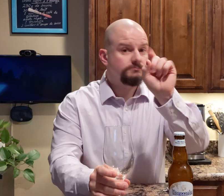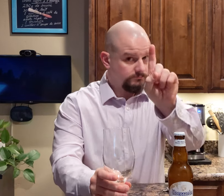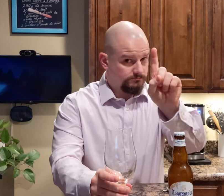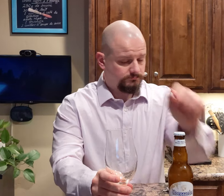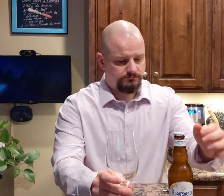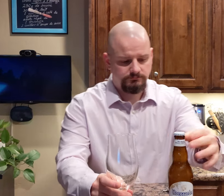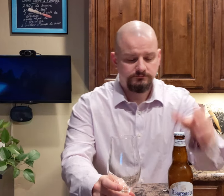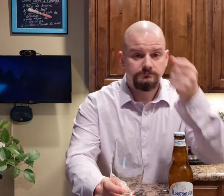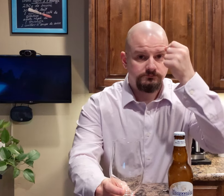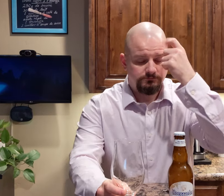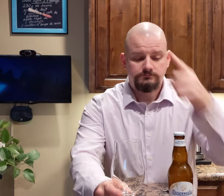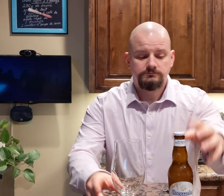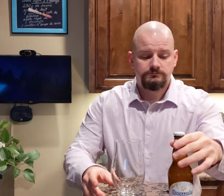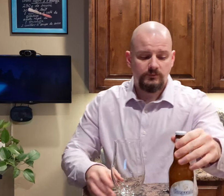Oh, there's one thing...